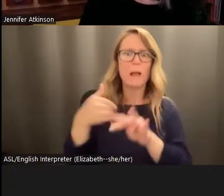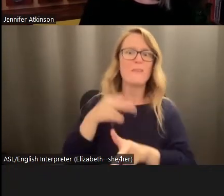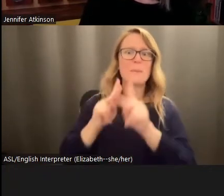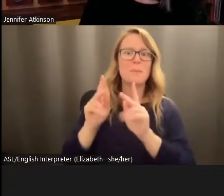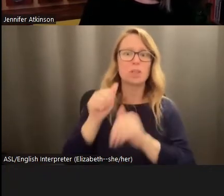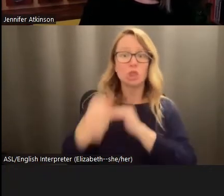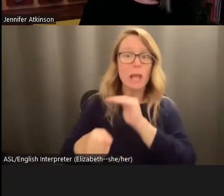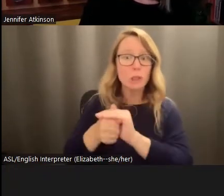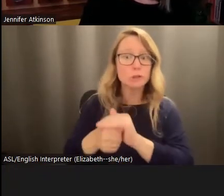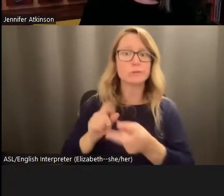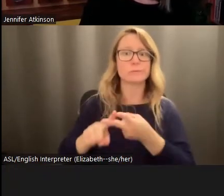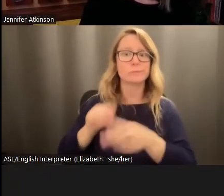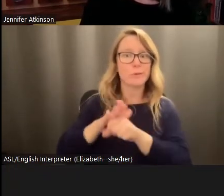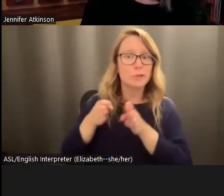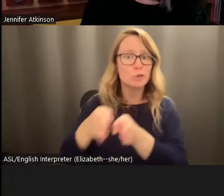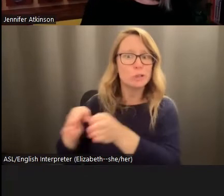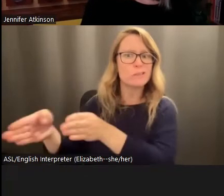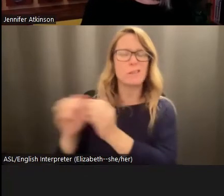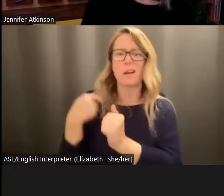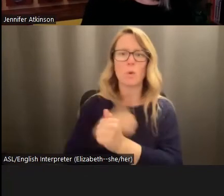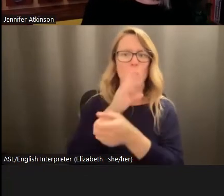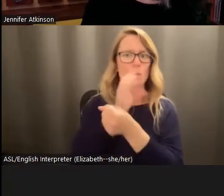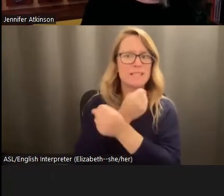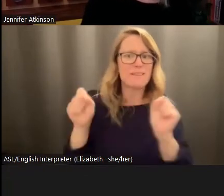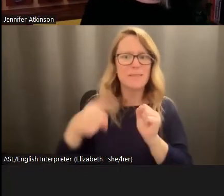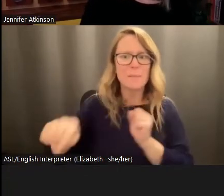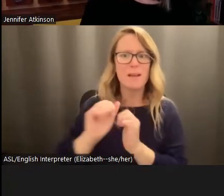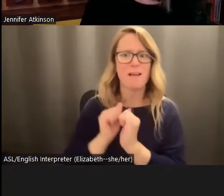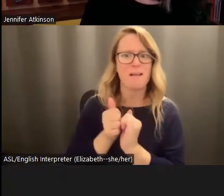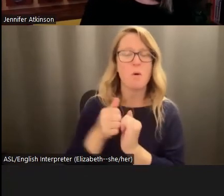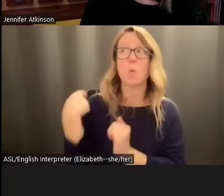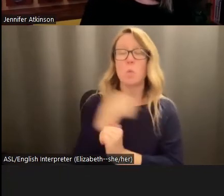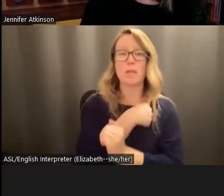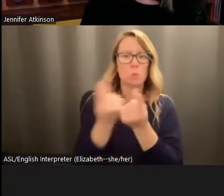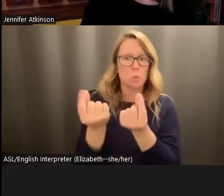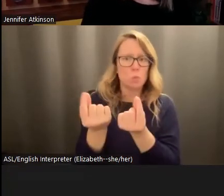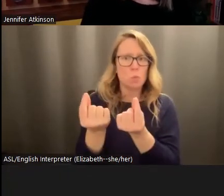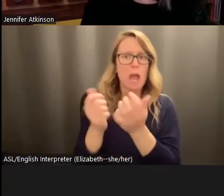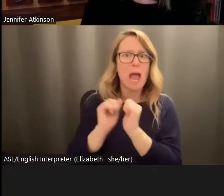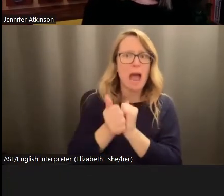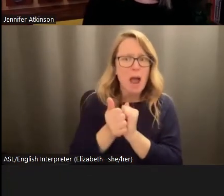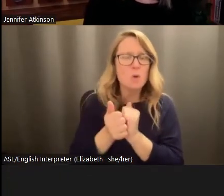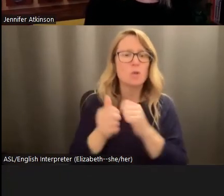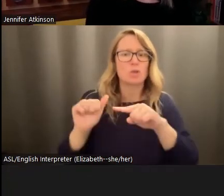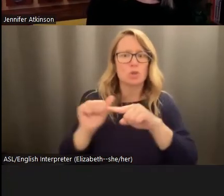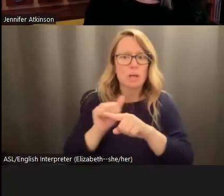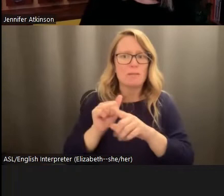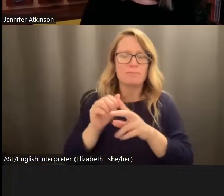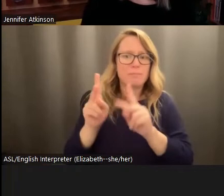people on the streets? How are we going to save them? What can we do to train people in homeless shelters to be a part